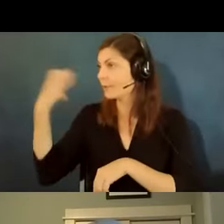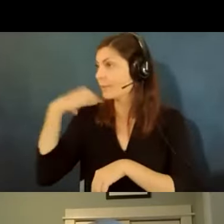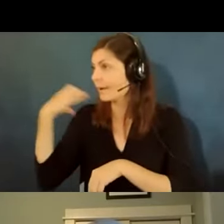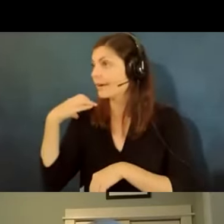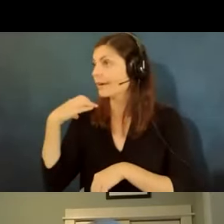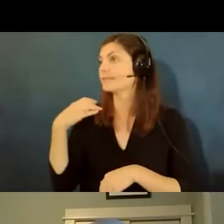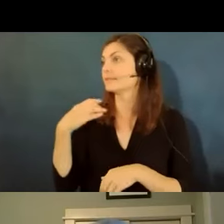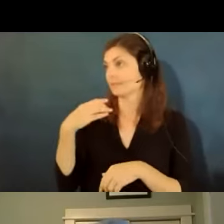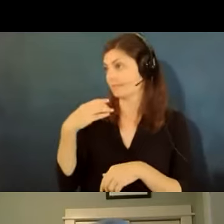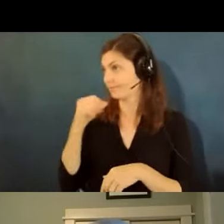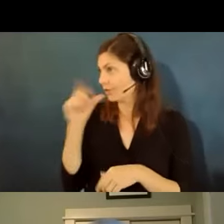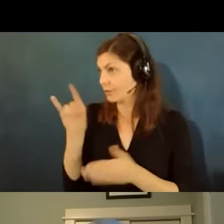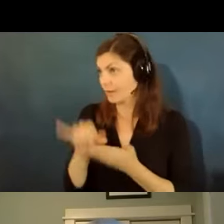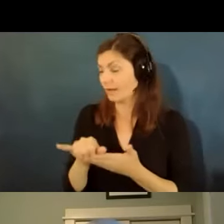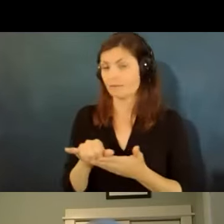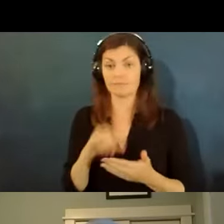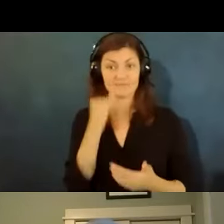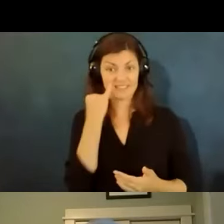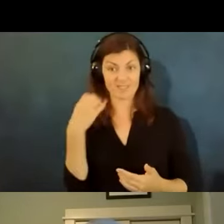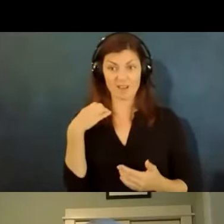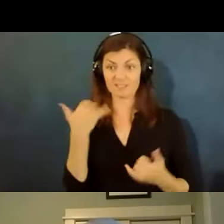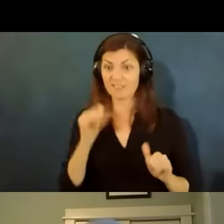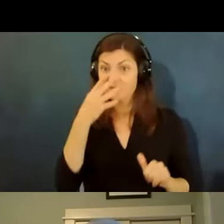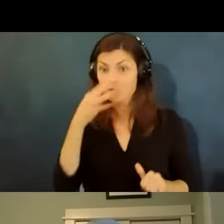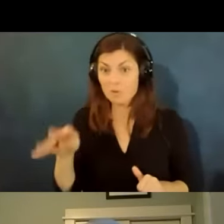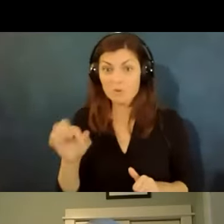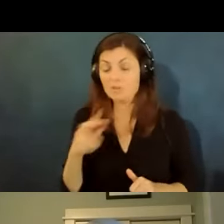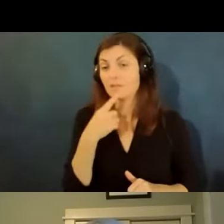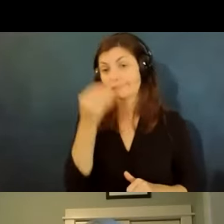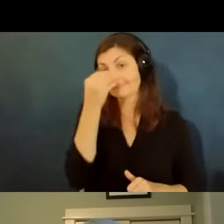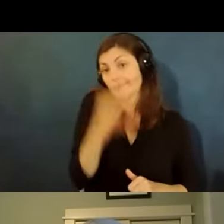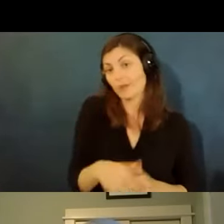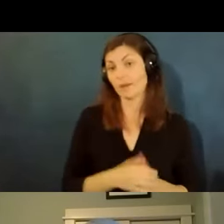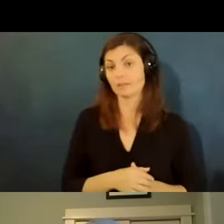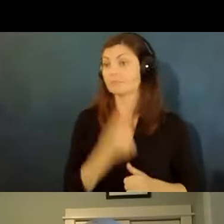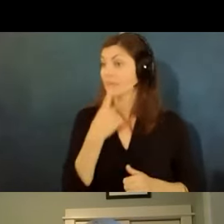they say we don't care what you think or if they say tell us that one more time and you're fired